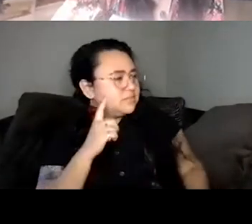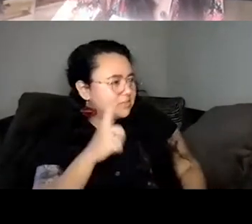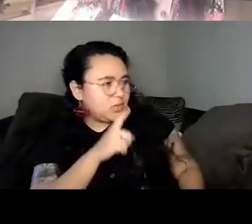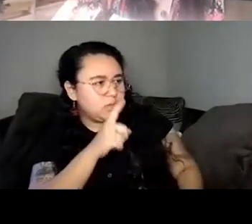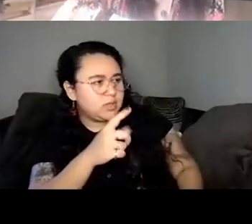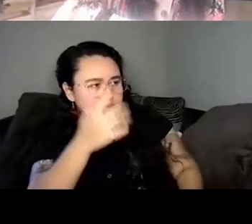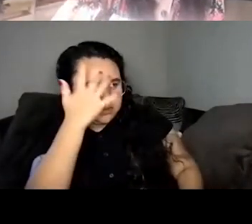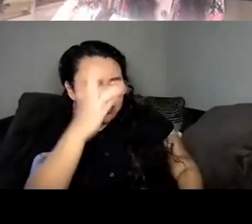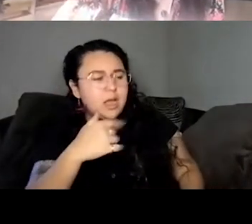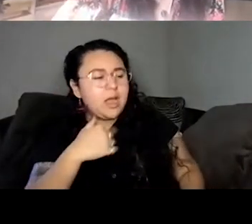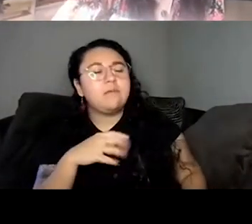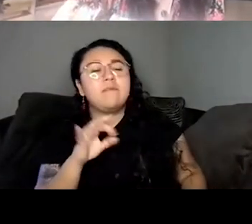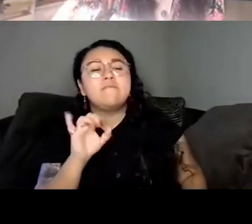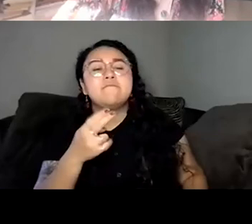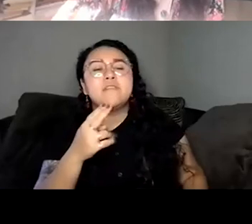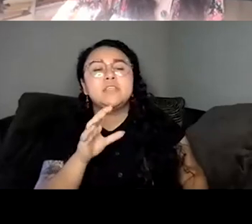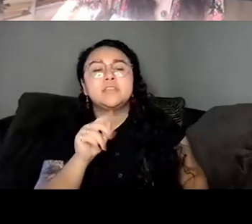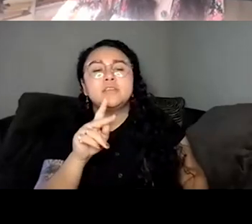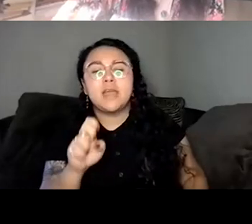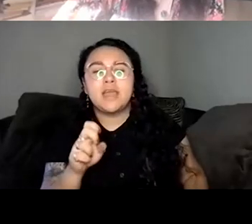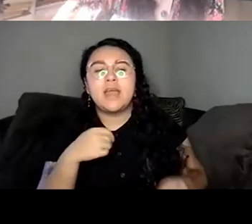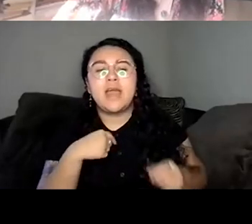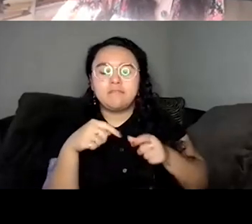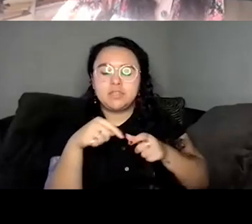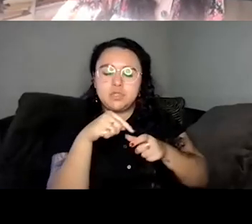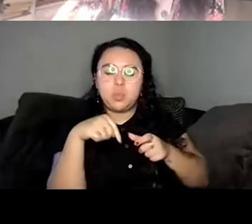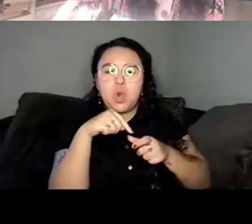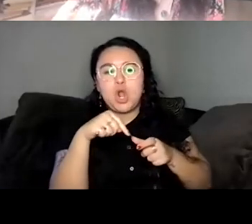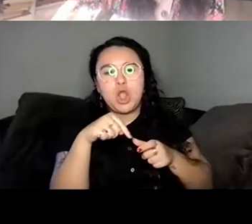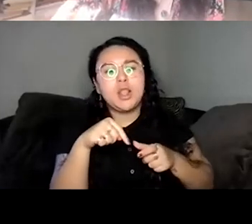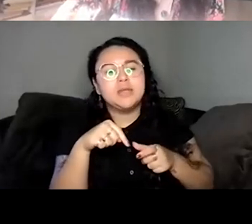cake because I have a little swirl in the middle.